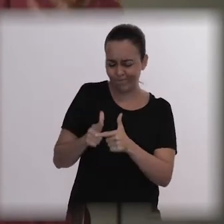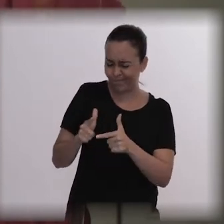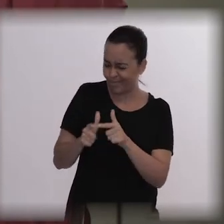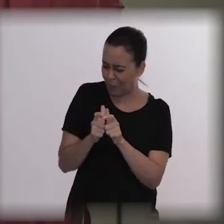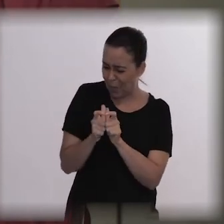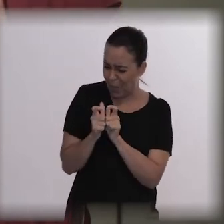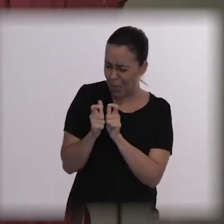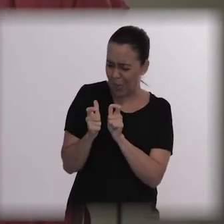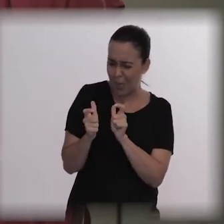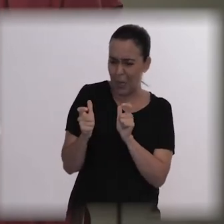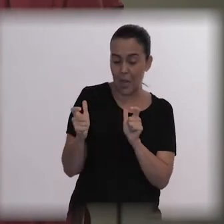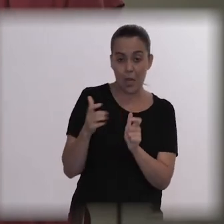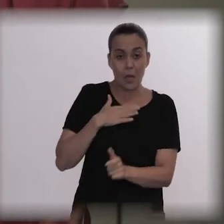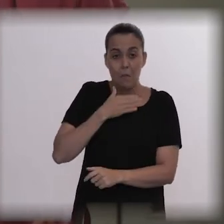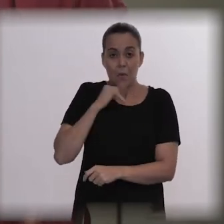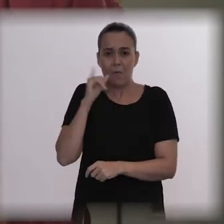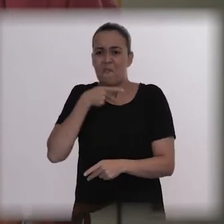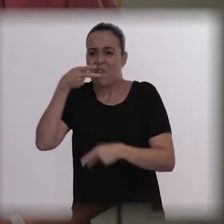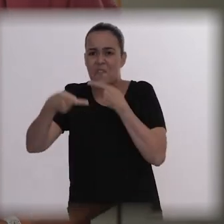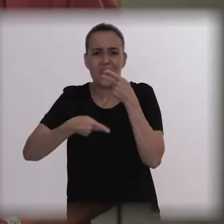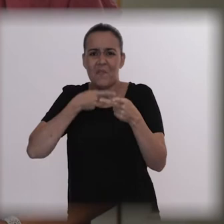with nonsense speeches and actions and all that,